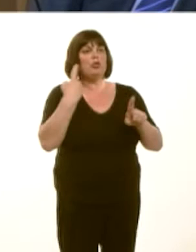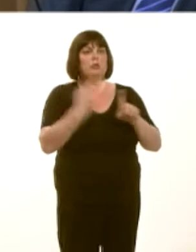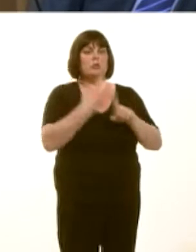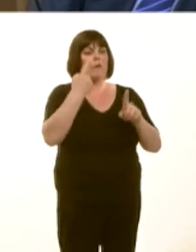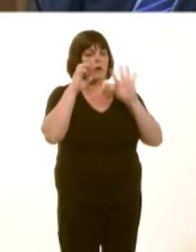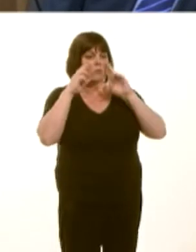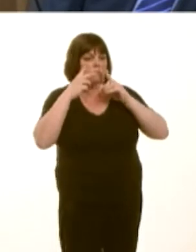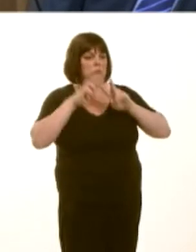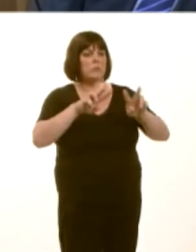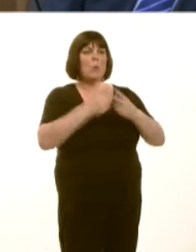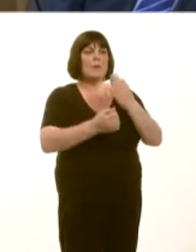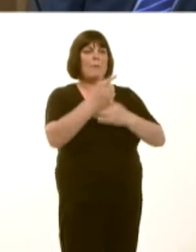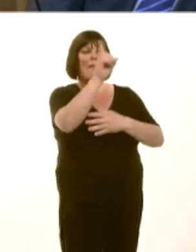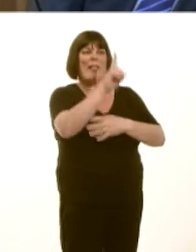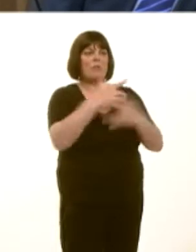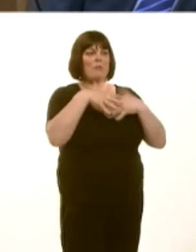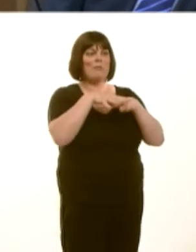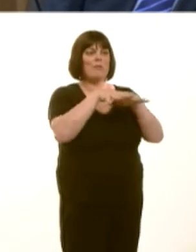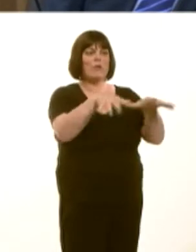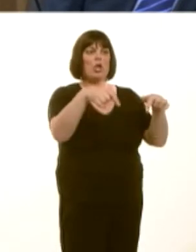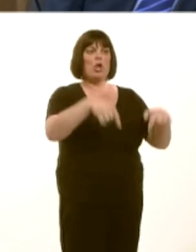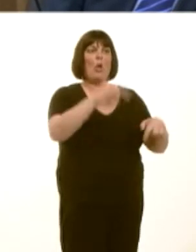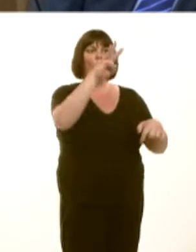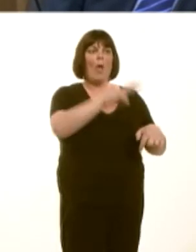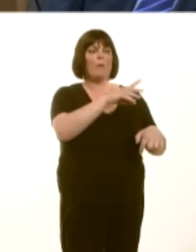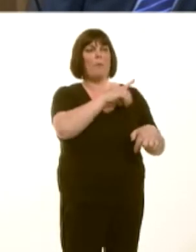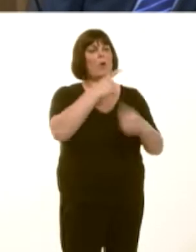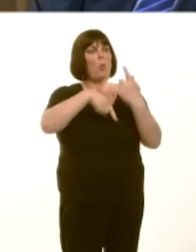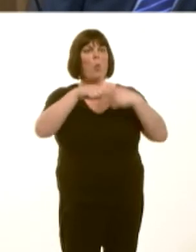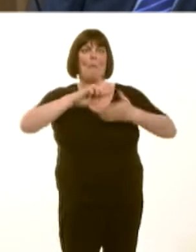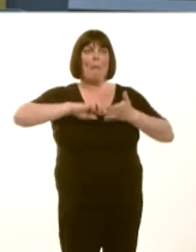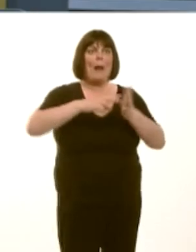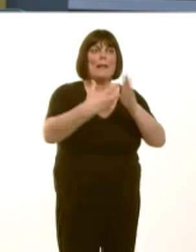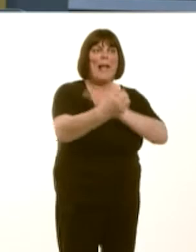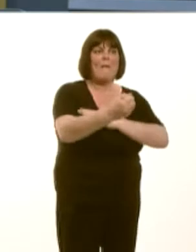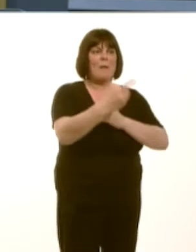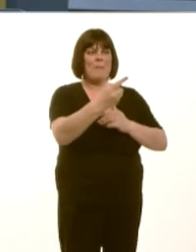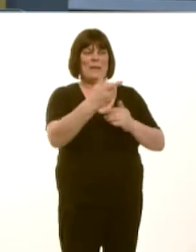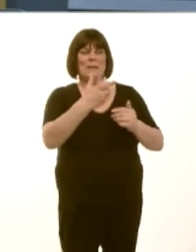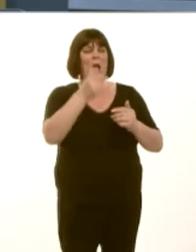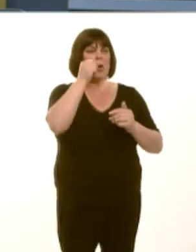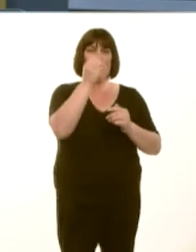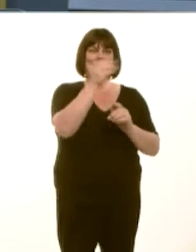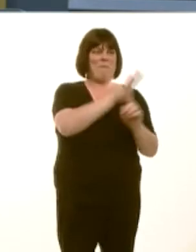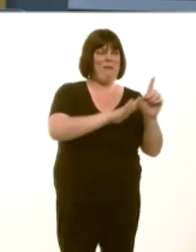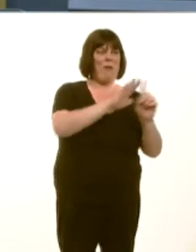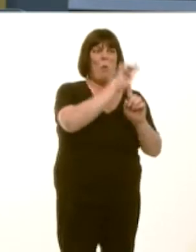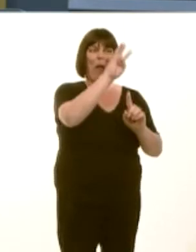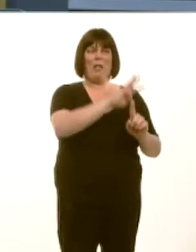Failure to do so, we know, will severely impede our energy ambitions. And we know that, in some parts of Wales, the lack of capacity in the grid makes it